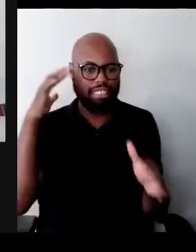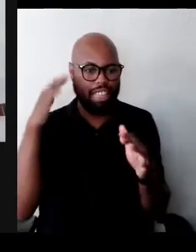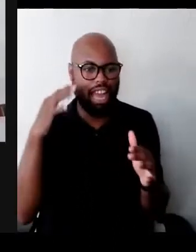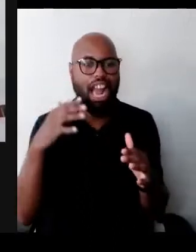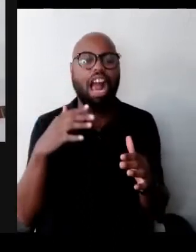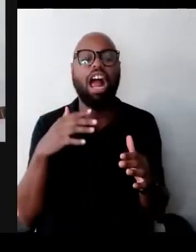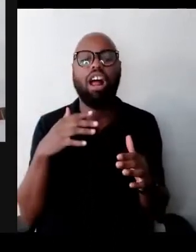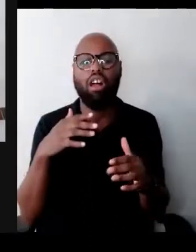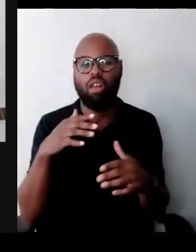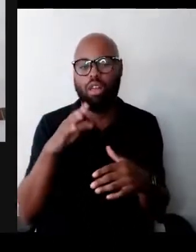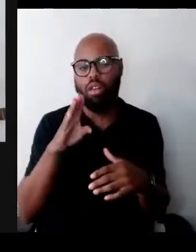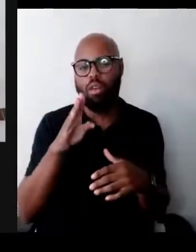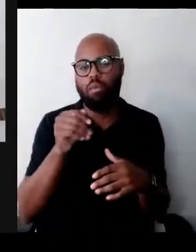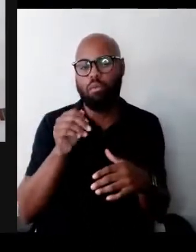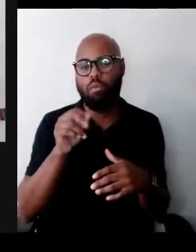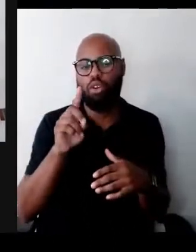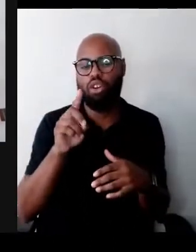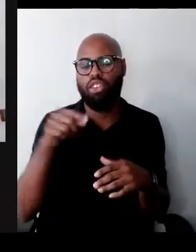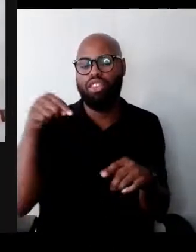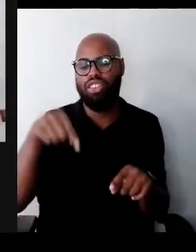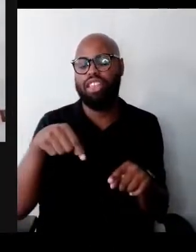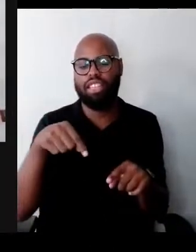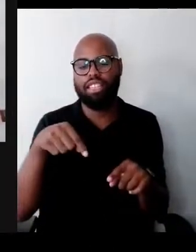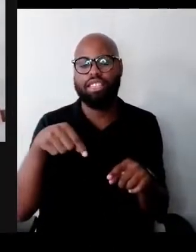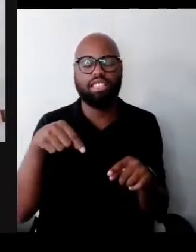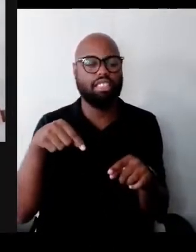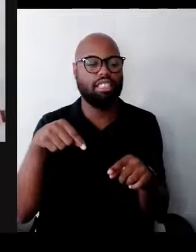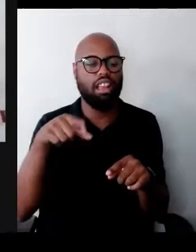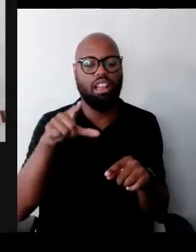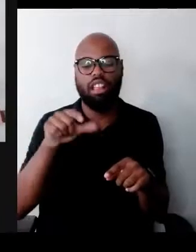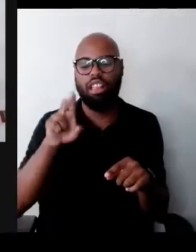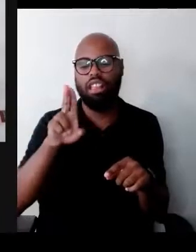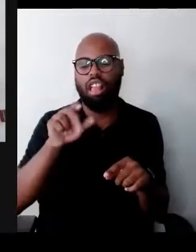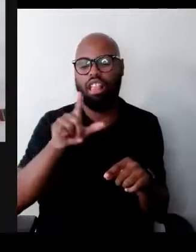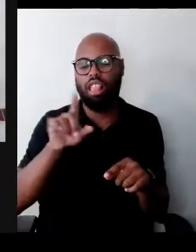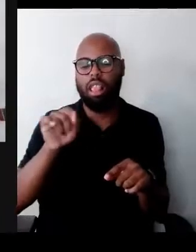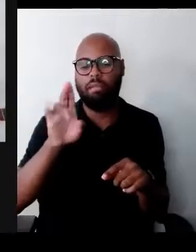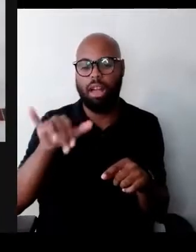which is a gathering of poems, spoken word and songs,